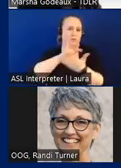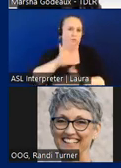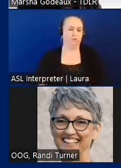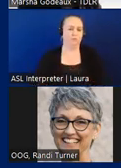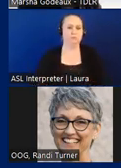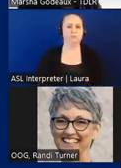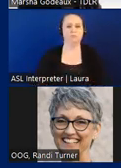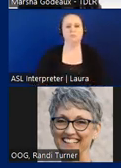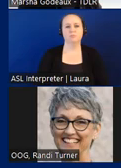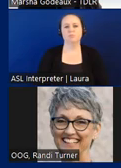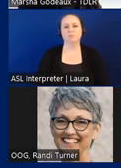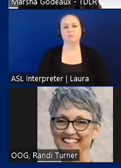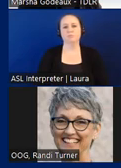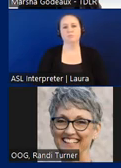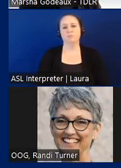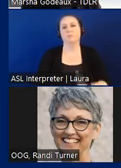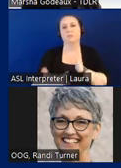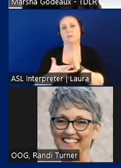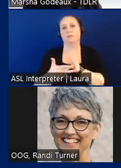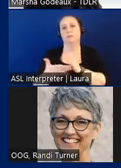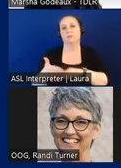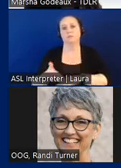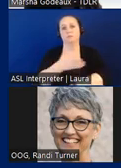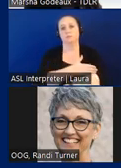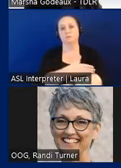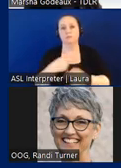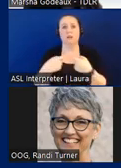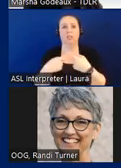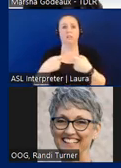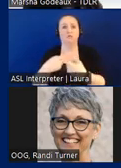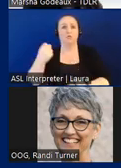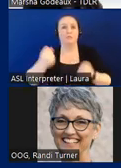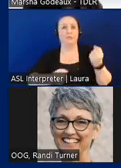technological advances such as electrical vehicle charging stations were added into the